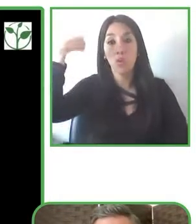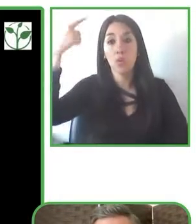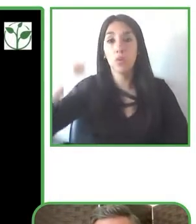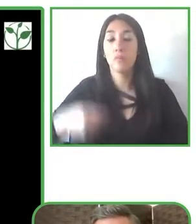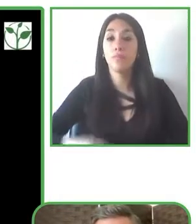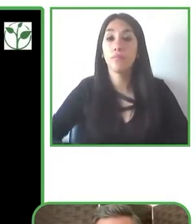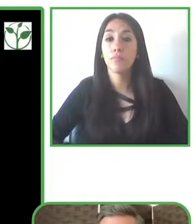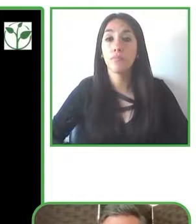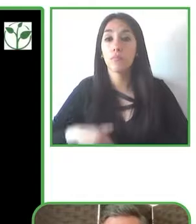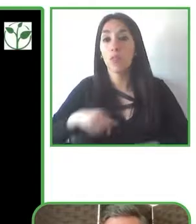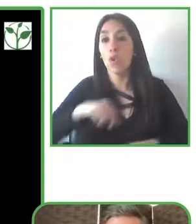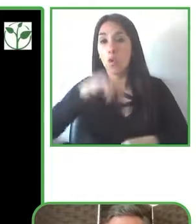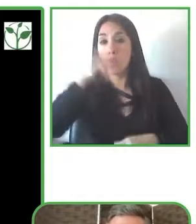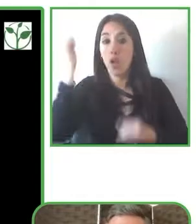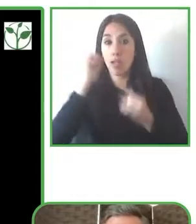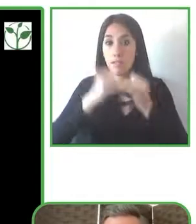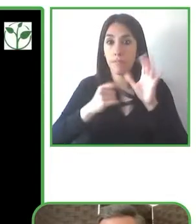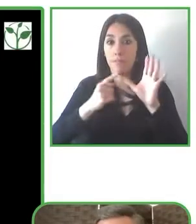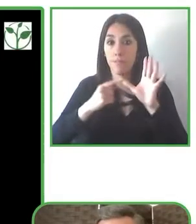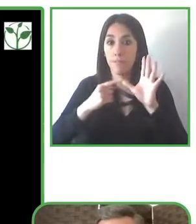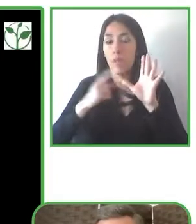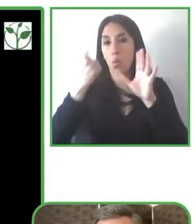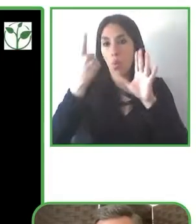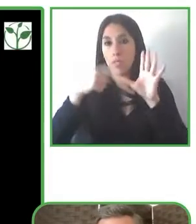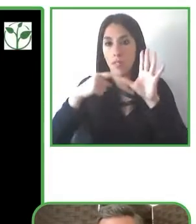of that business so that could be in public relations